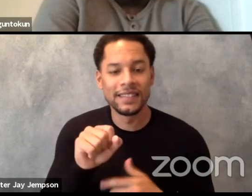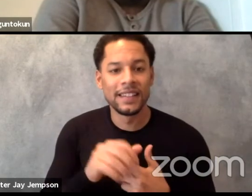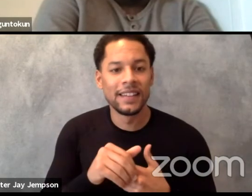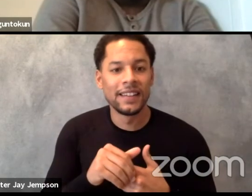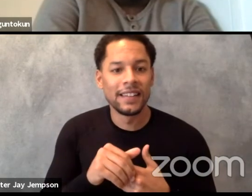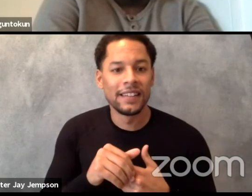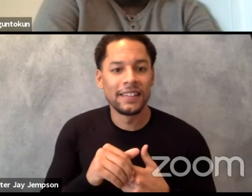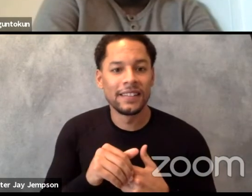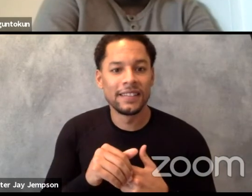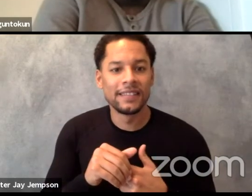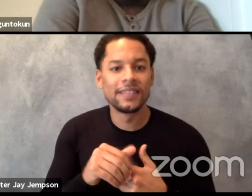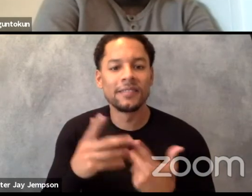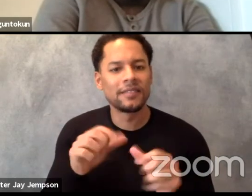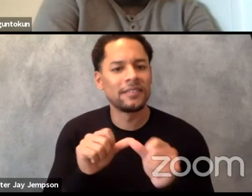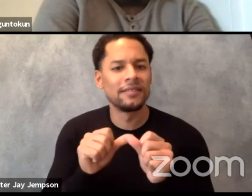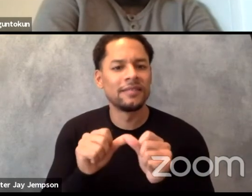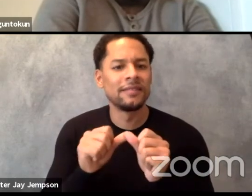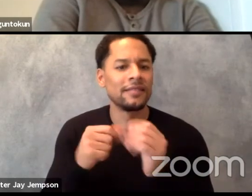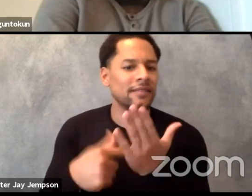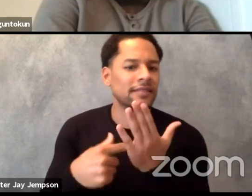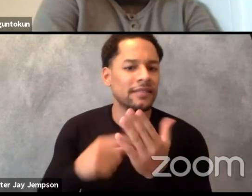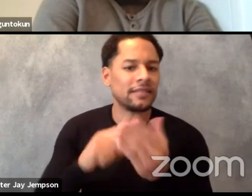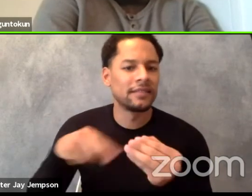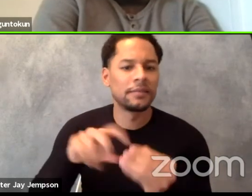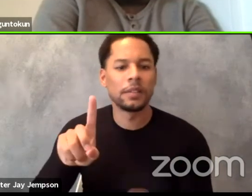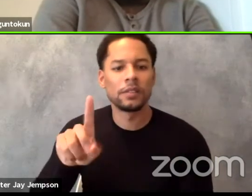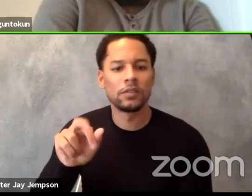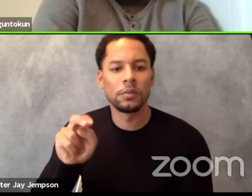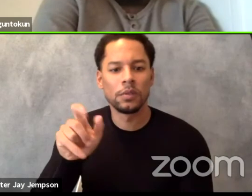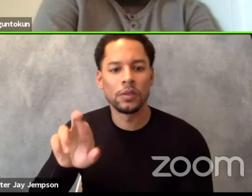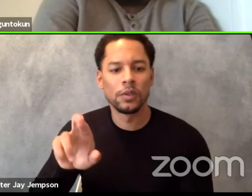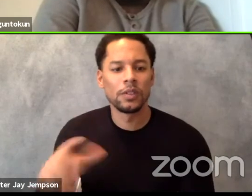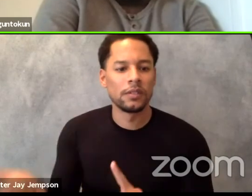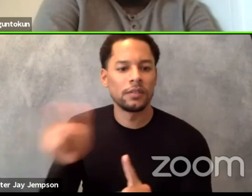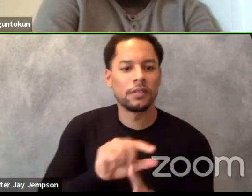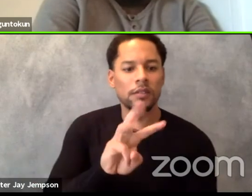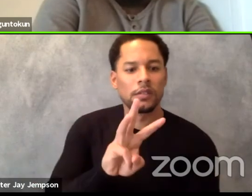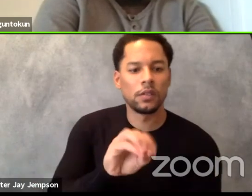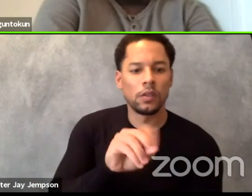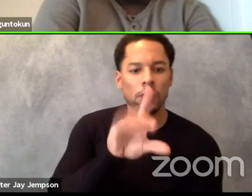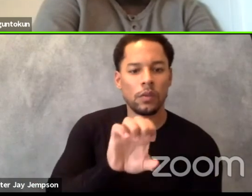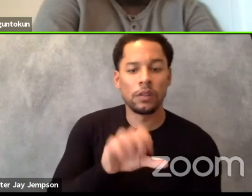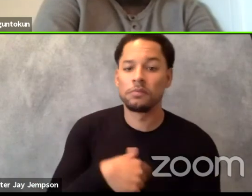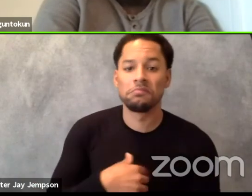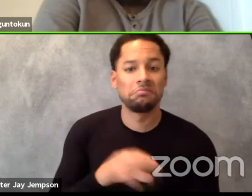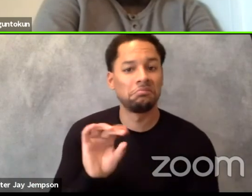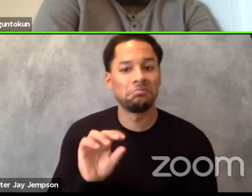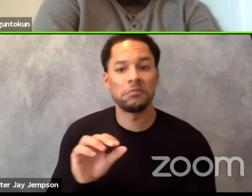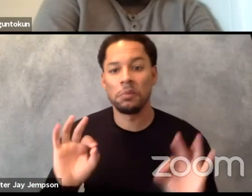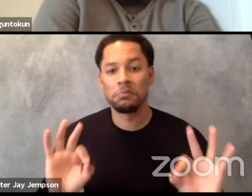Thanks Lloyd. Oga Wole. Oh no, I'm good, I've enjoyed the conversation. Thank you, Adham.